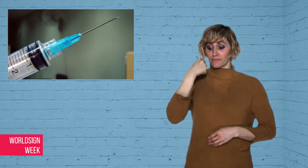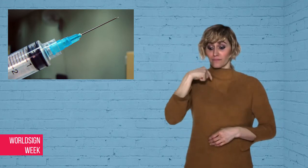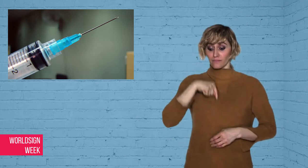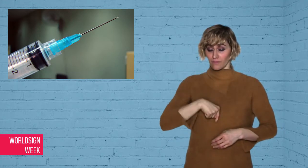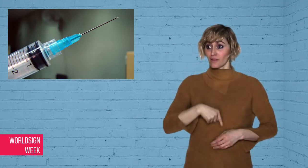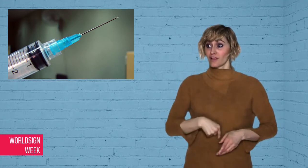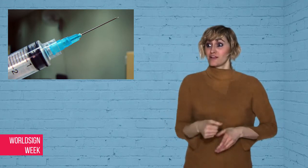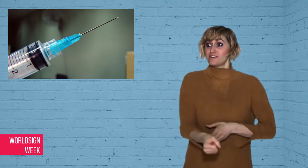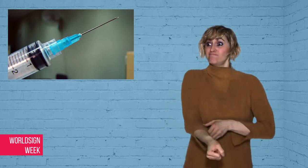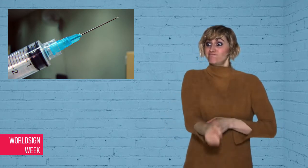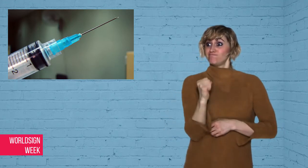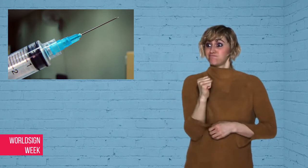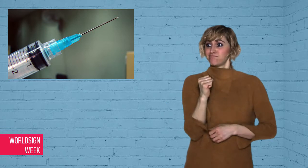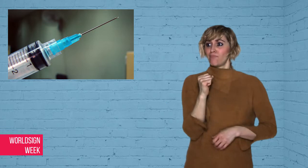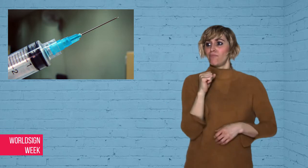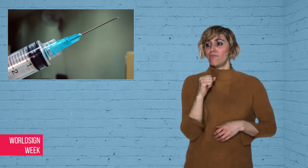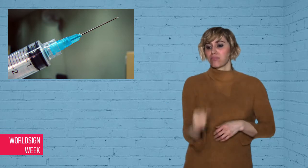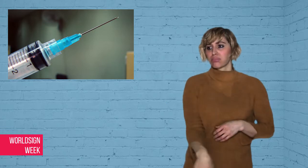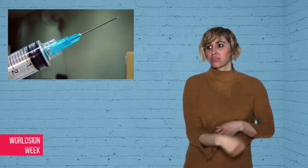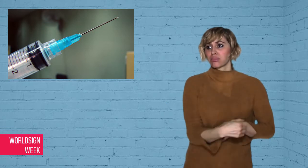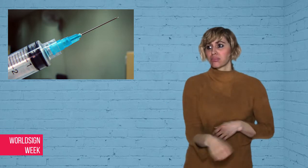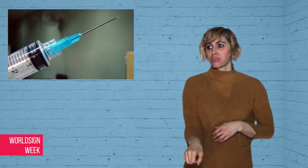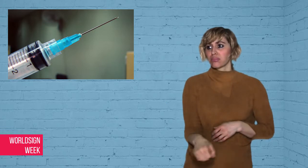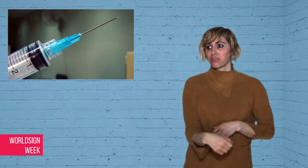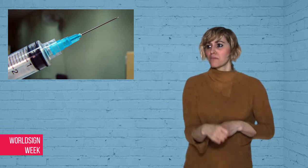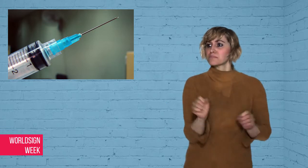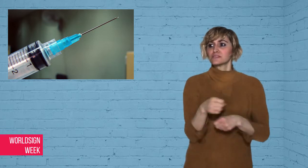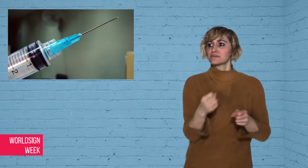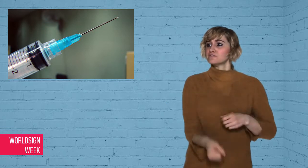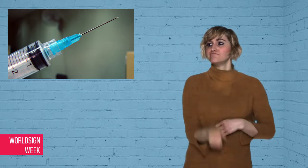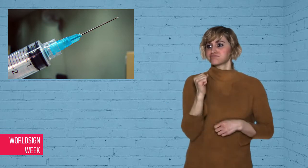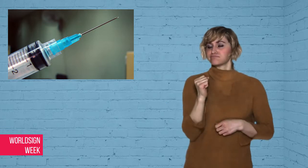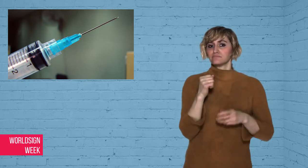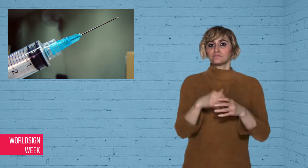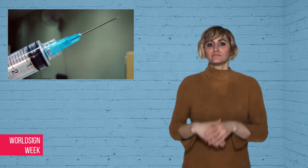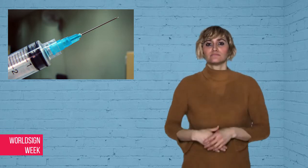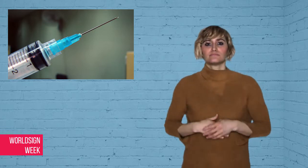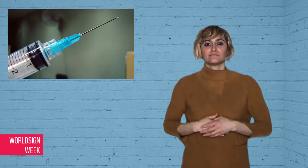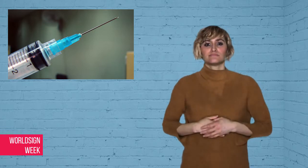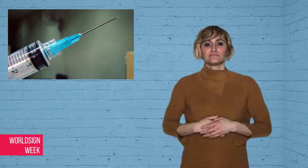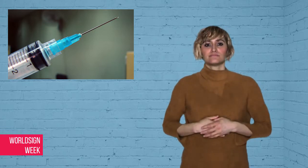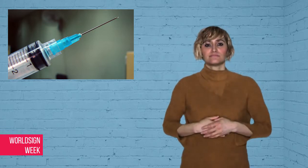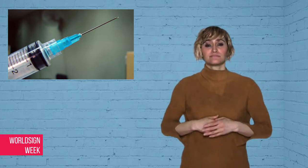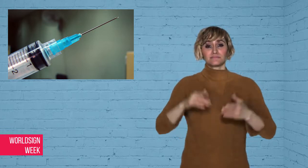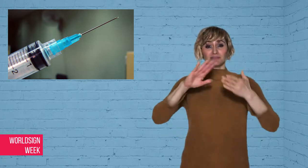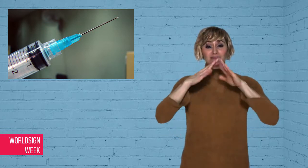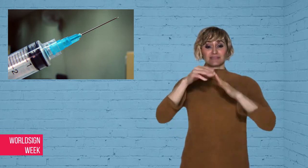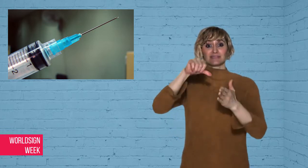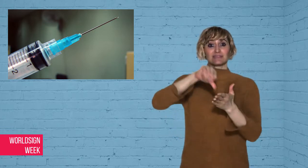lose the use of testicles.